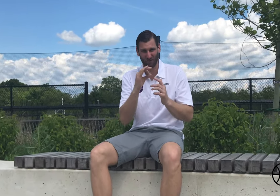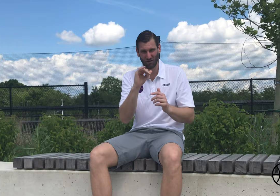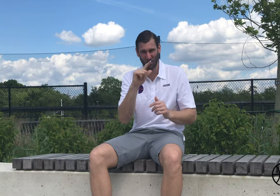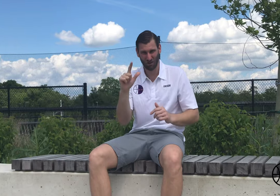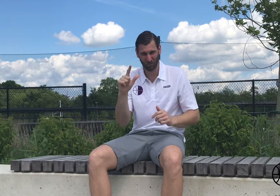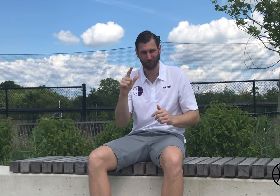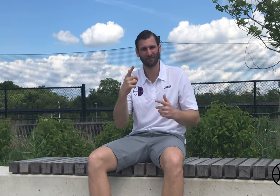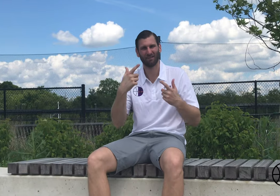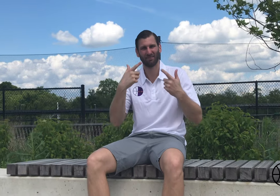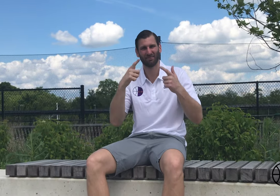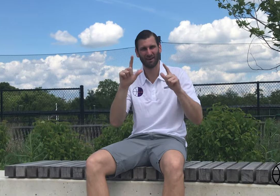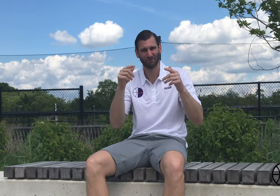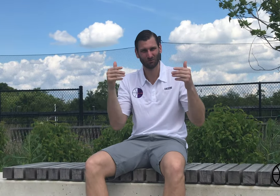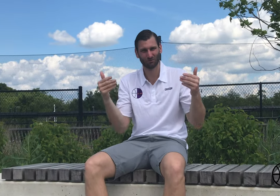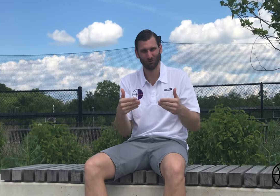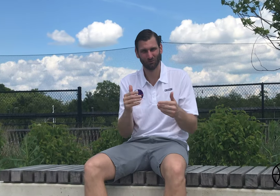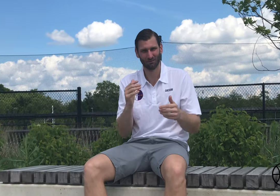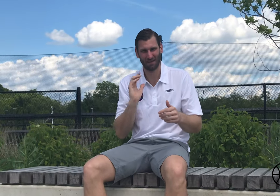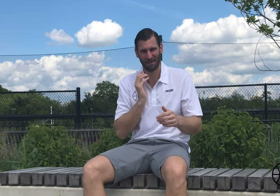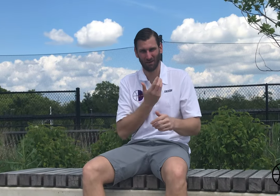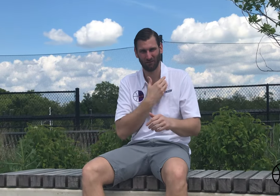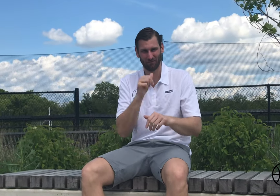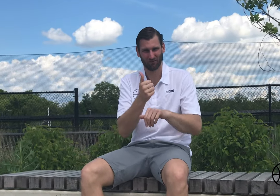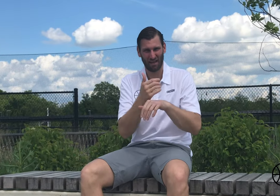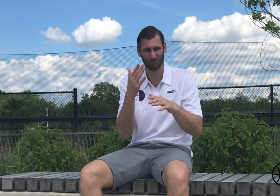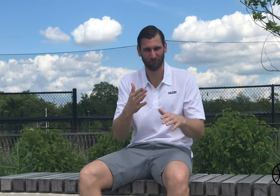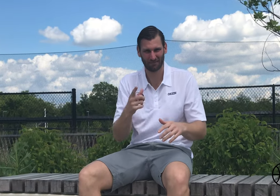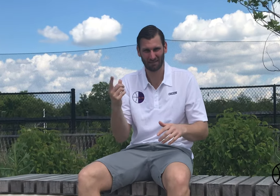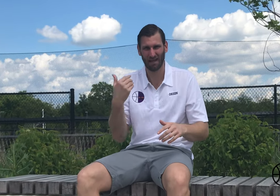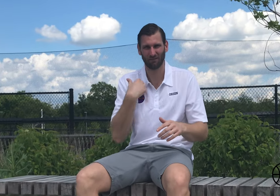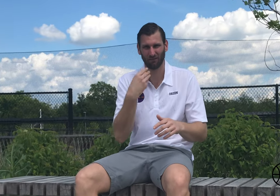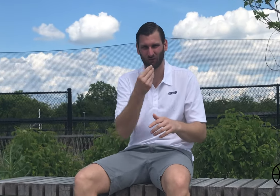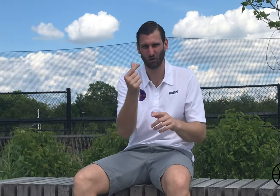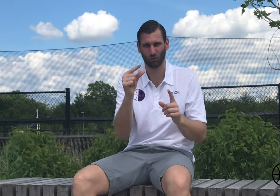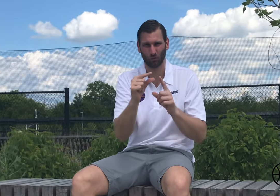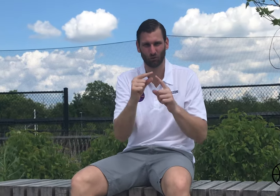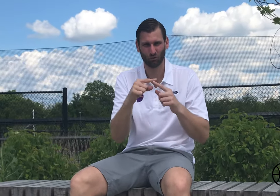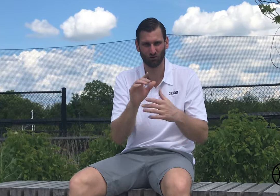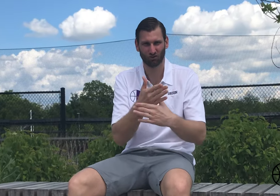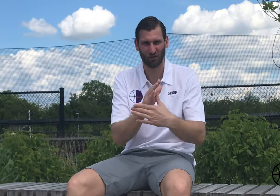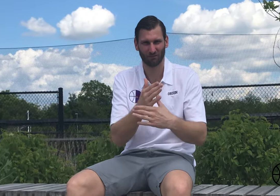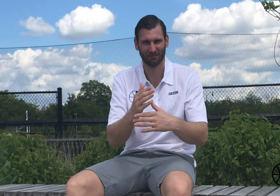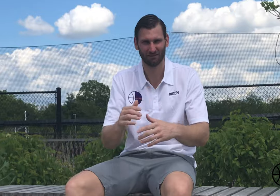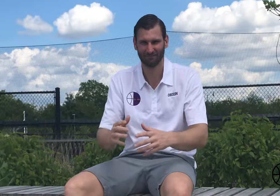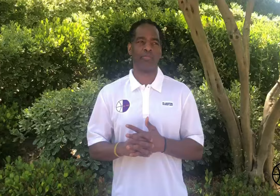But first, let me introduce our founders and they have few words to share.